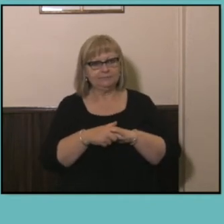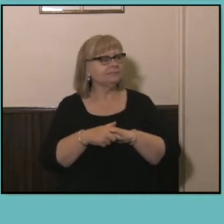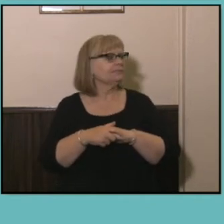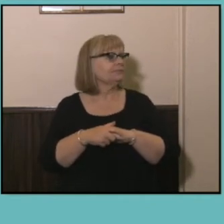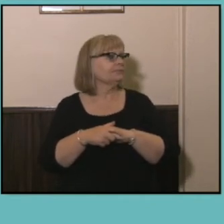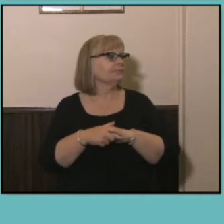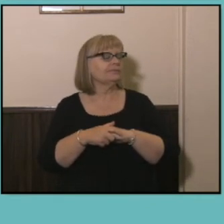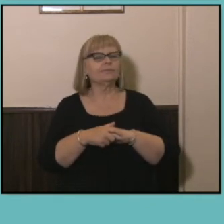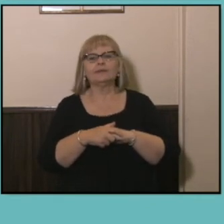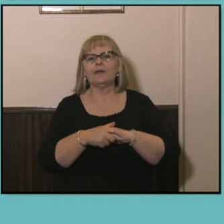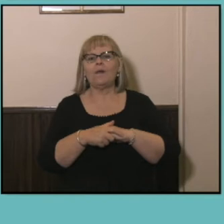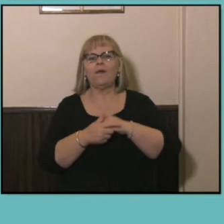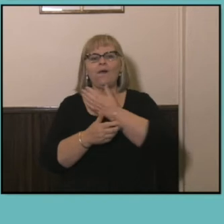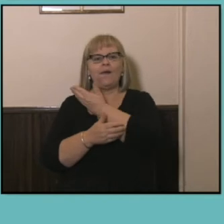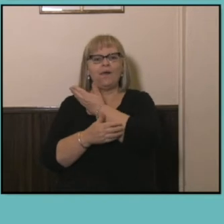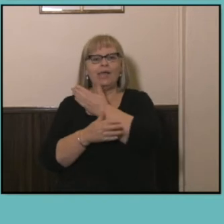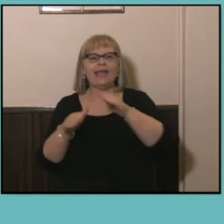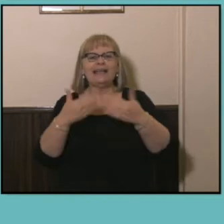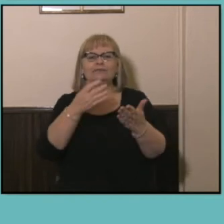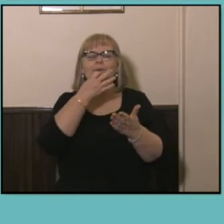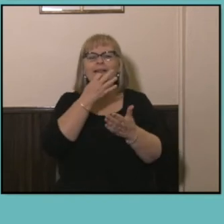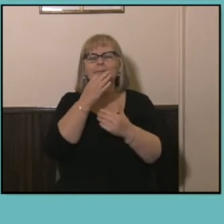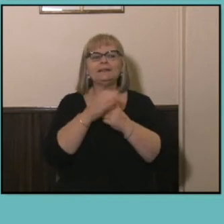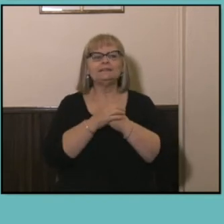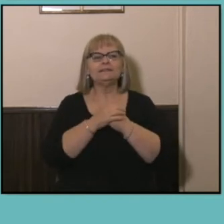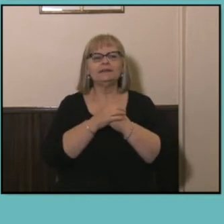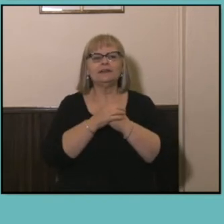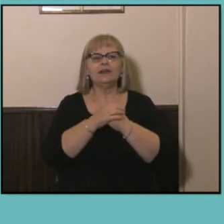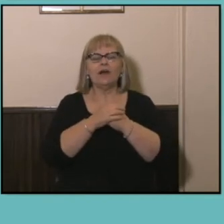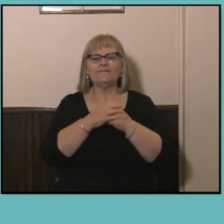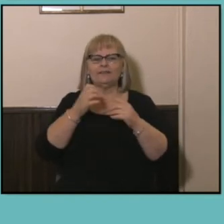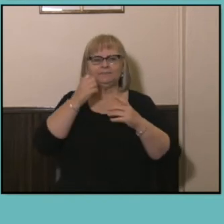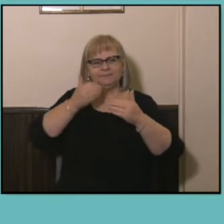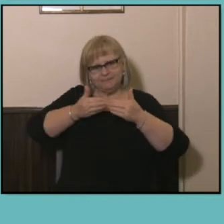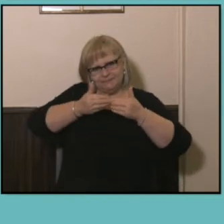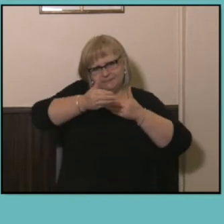So this slide gives you a bit of a longer-term view of how educational